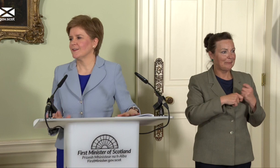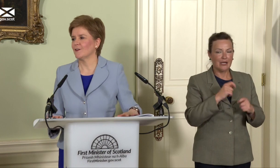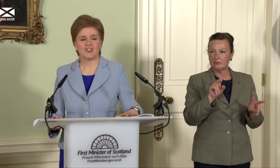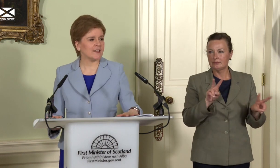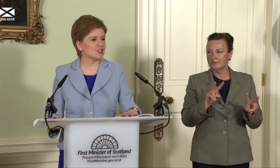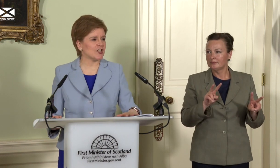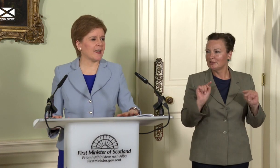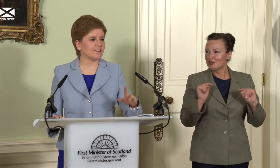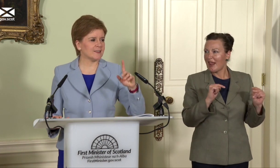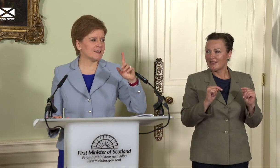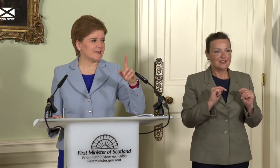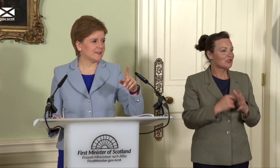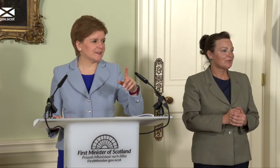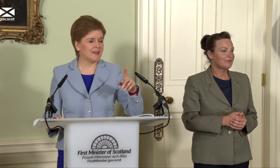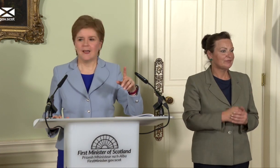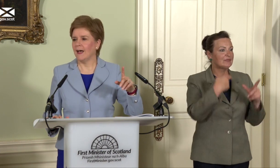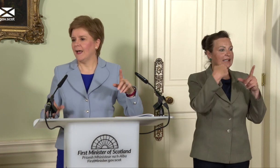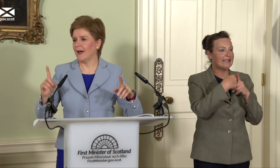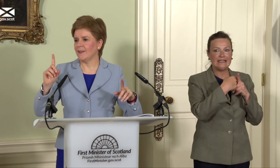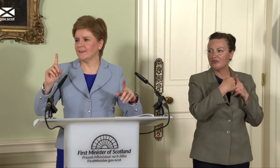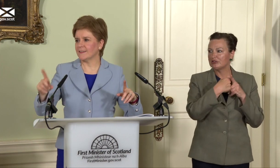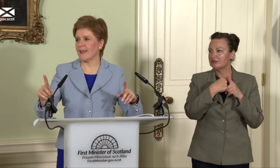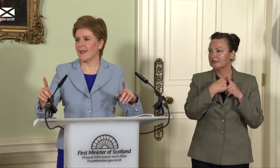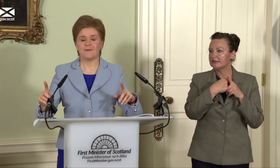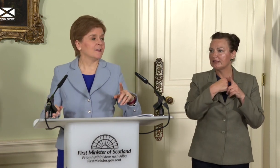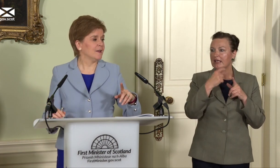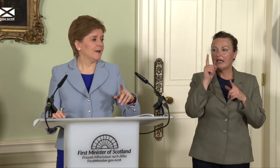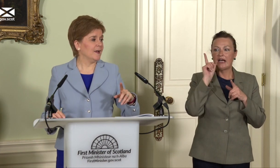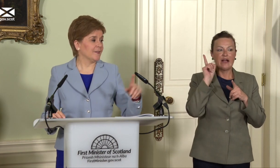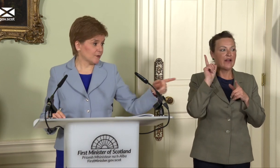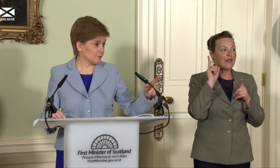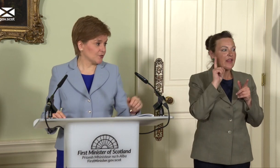of a challenge. I’ll take Kieran, and then Sev, and then I’ll come to